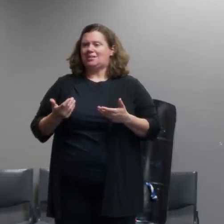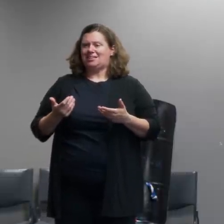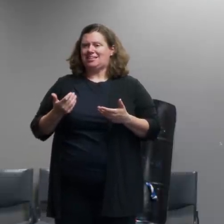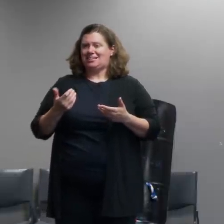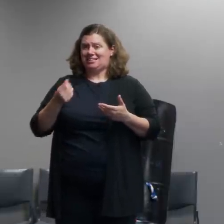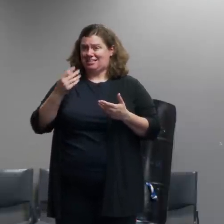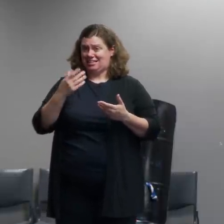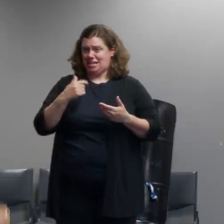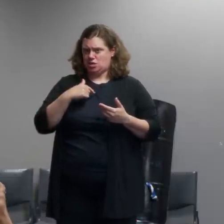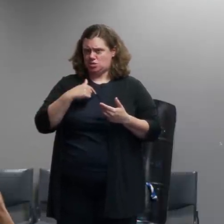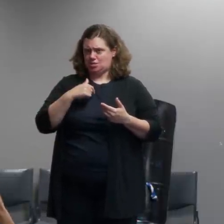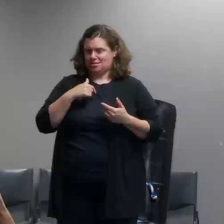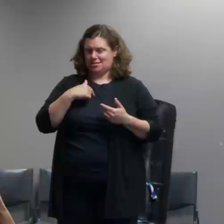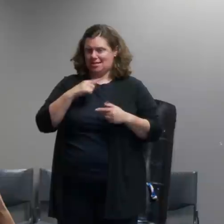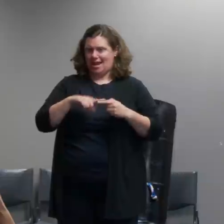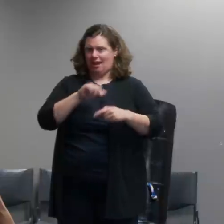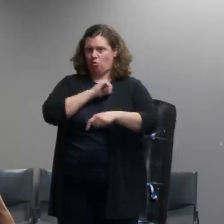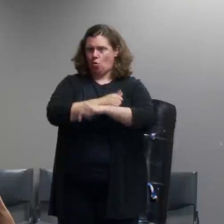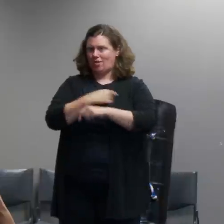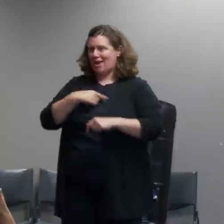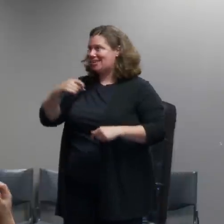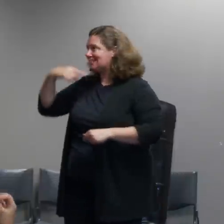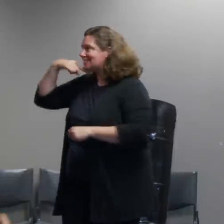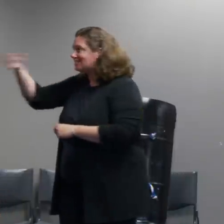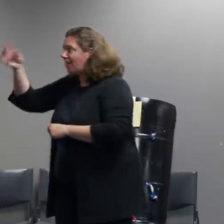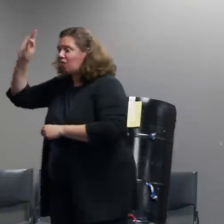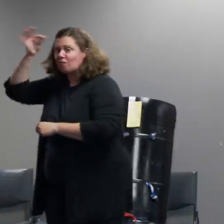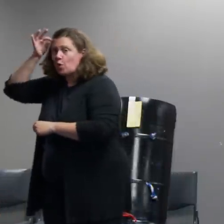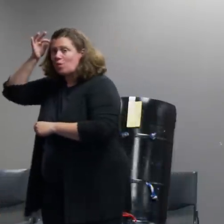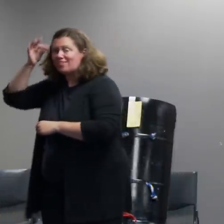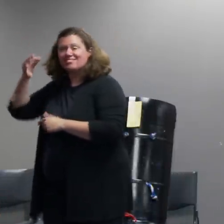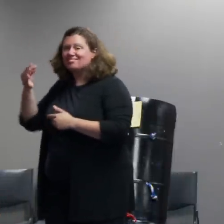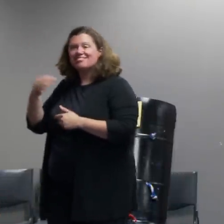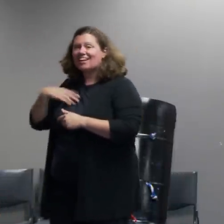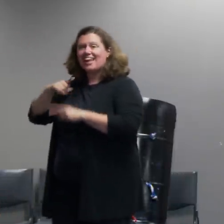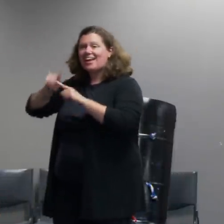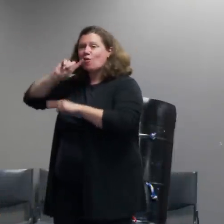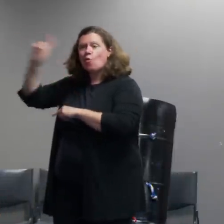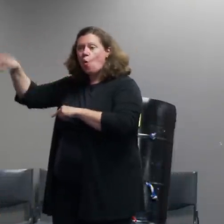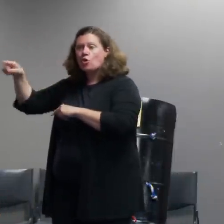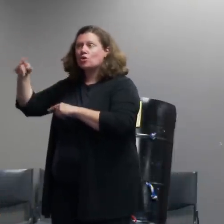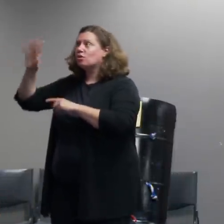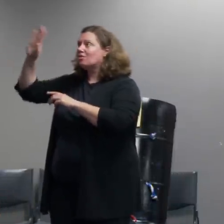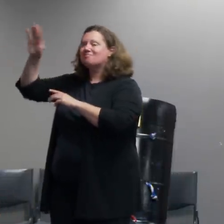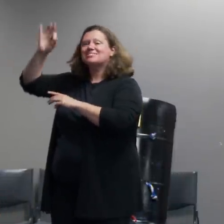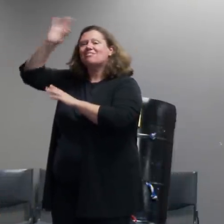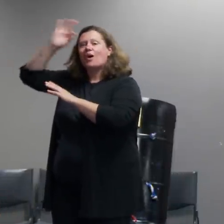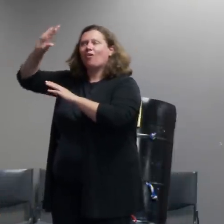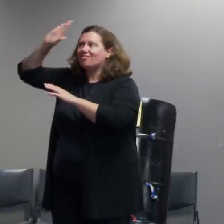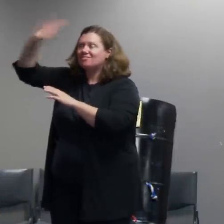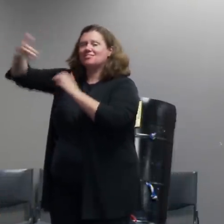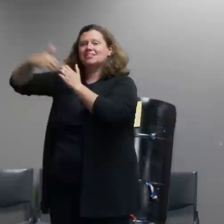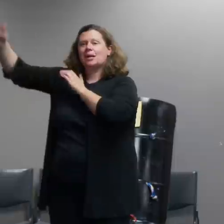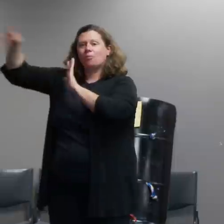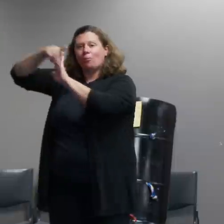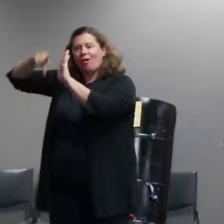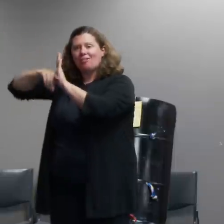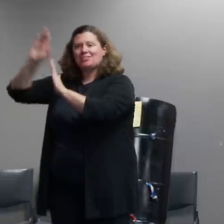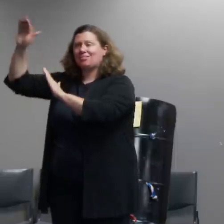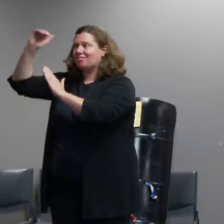federal officers they're governed by their own policies and procedures they're acting under federal law federal authority which is